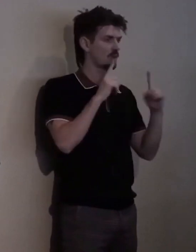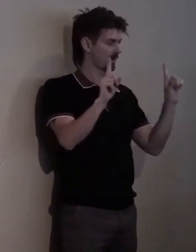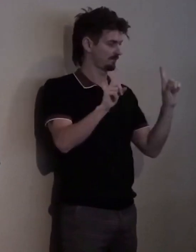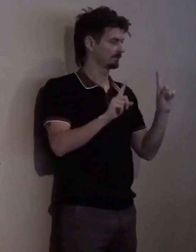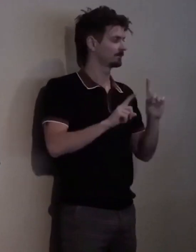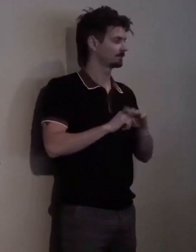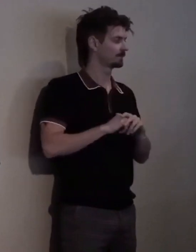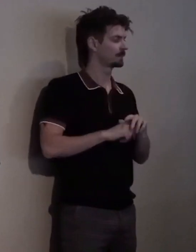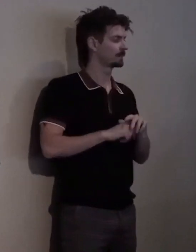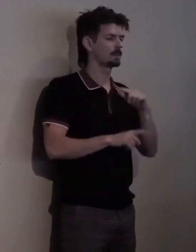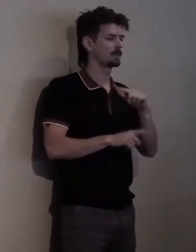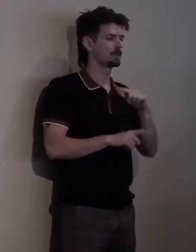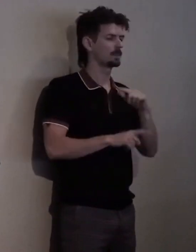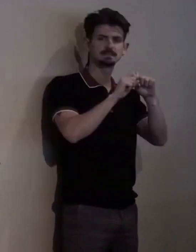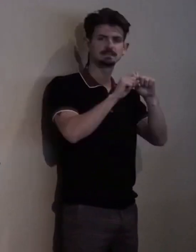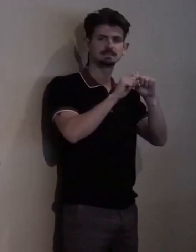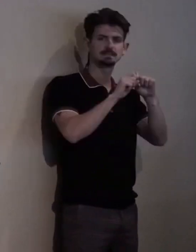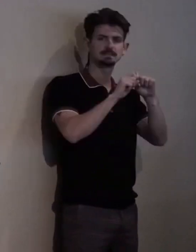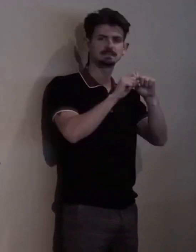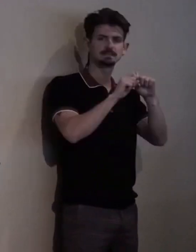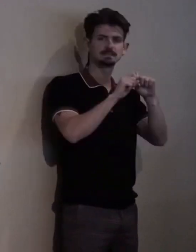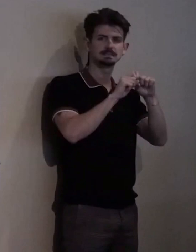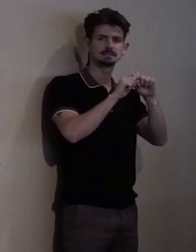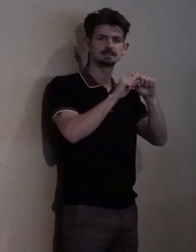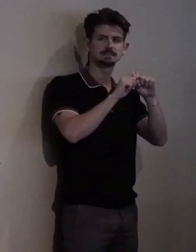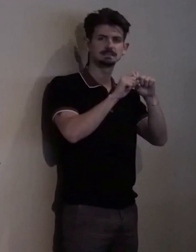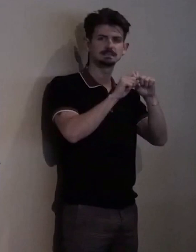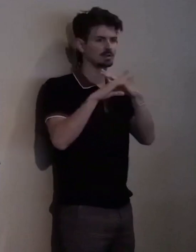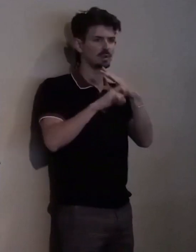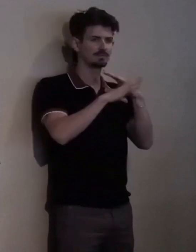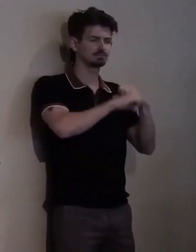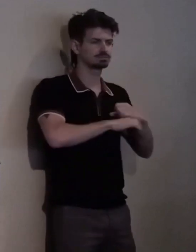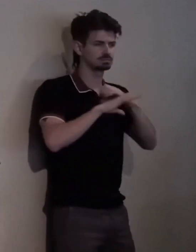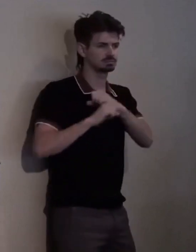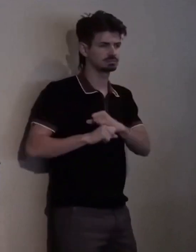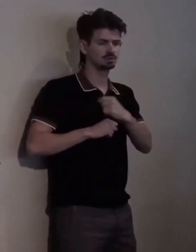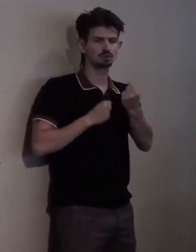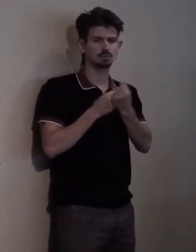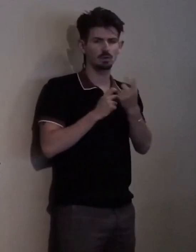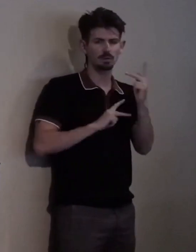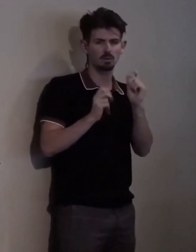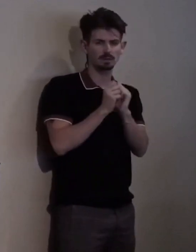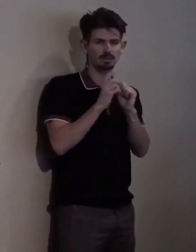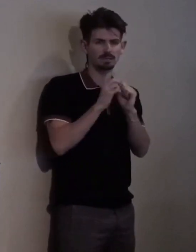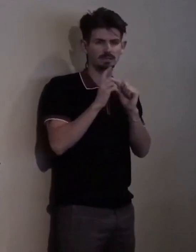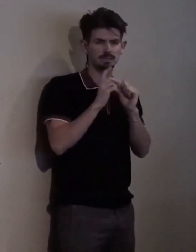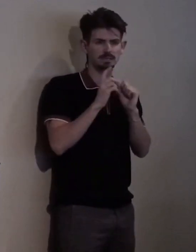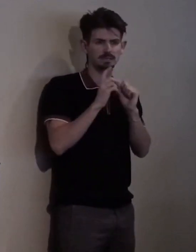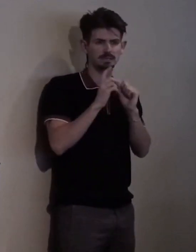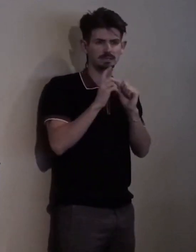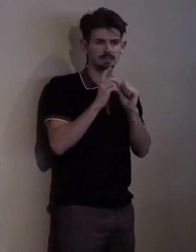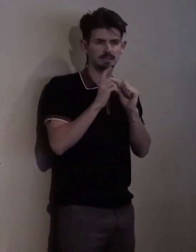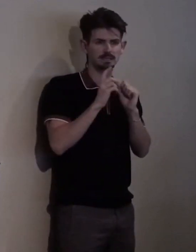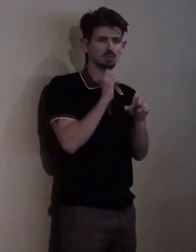that discourage work and find ways to support people with disabilities who wants to work and break out of poverty.